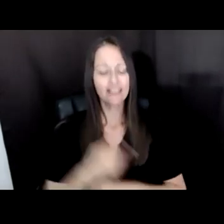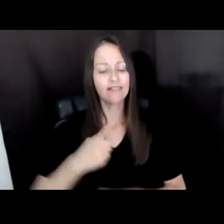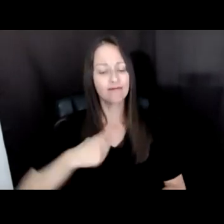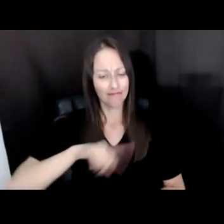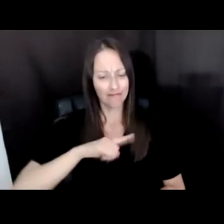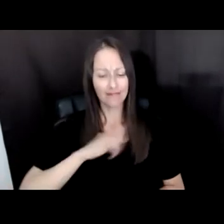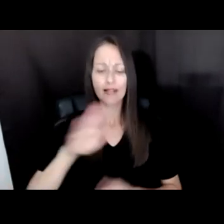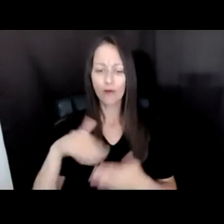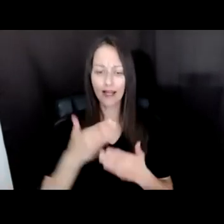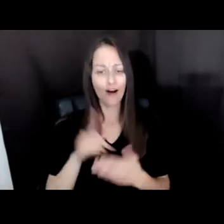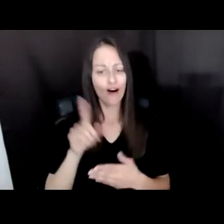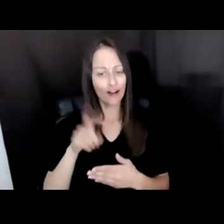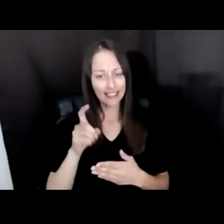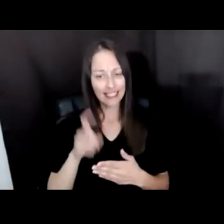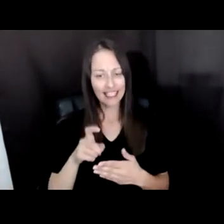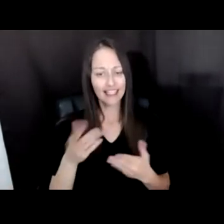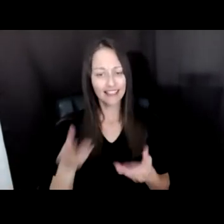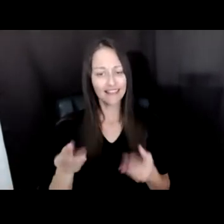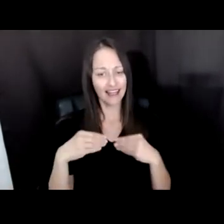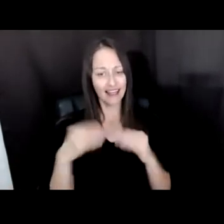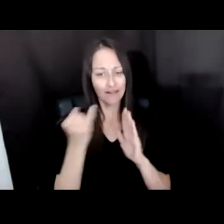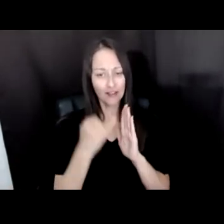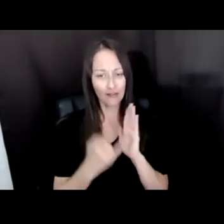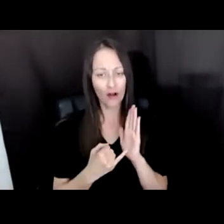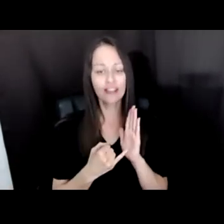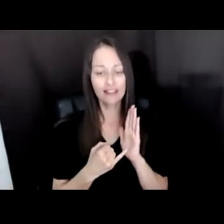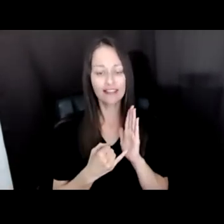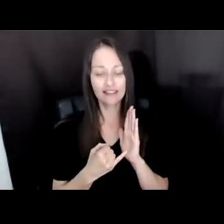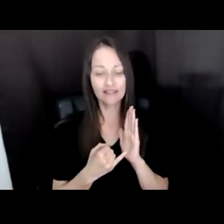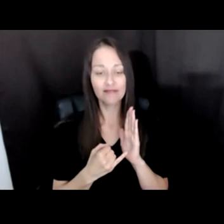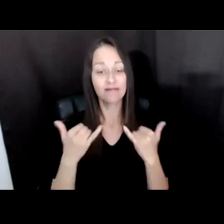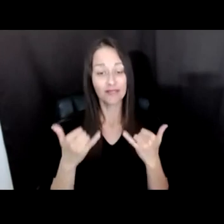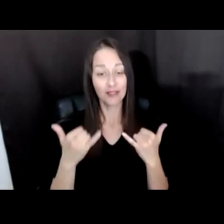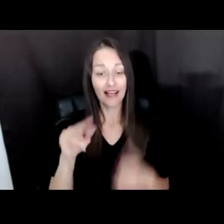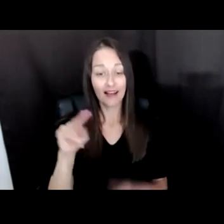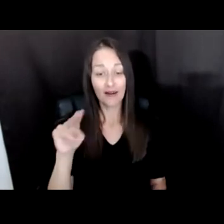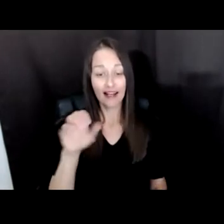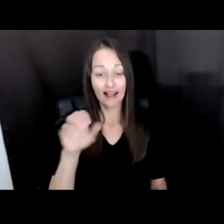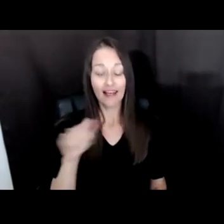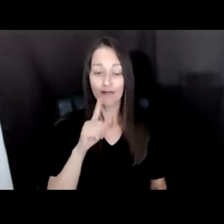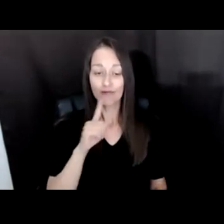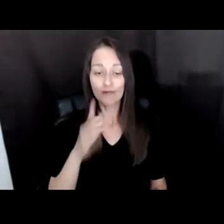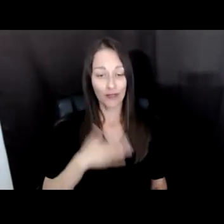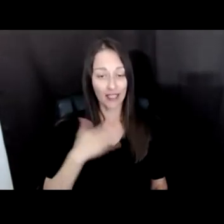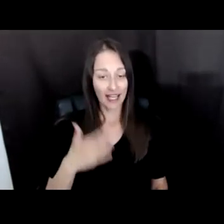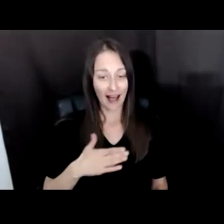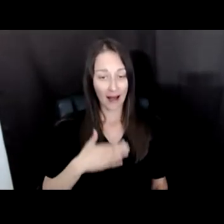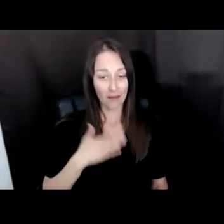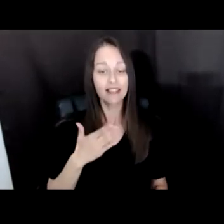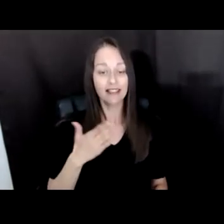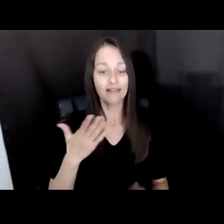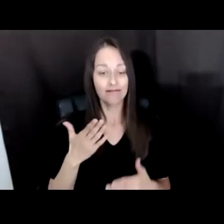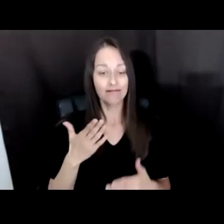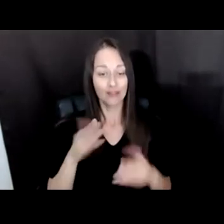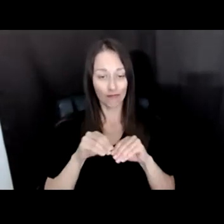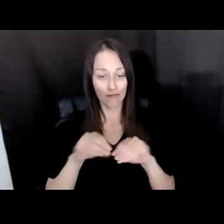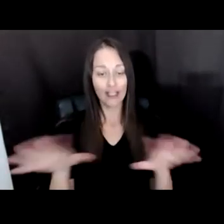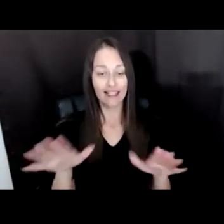THE ARTS ENDOWMENT IS PLEASED TO RELEASE THE REPORT TECH AS ART: SUPPORTING ARTISTS WHO USE